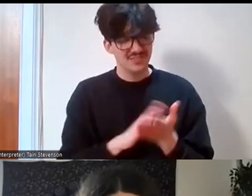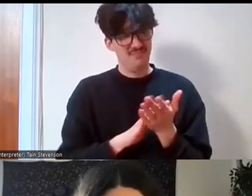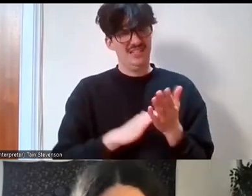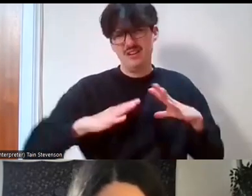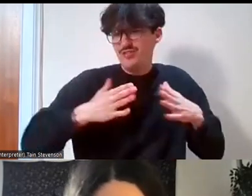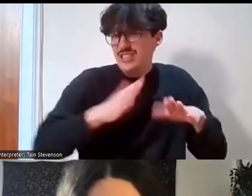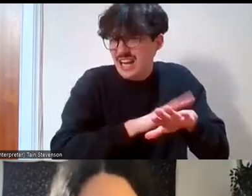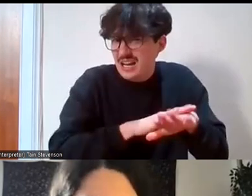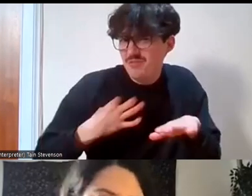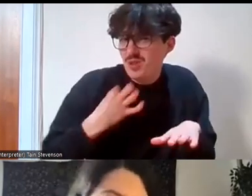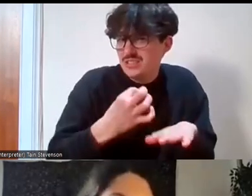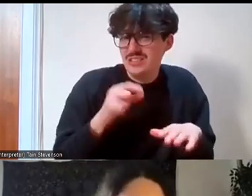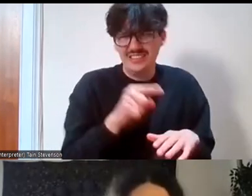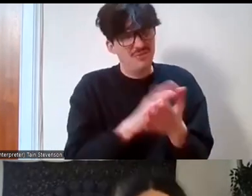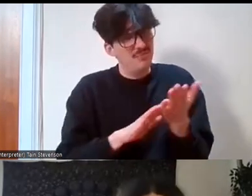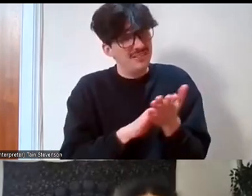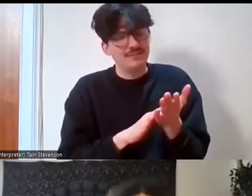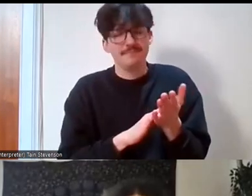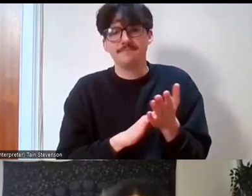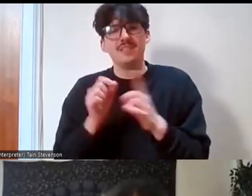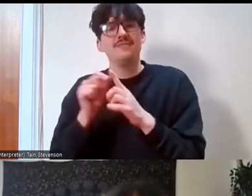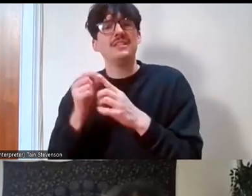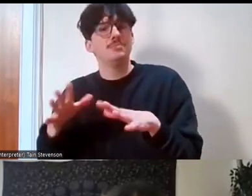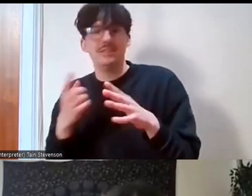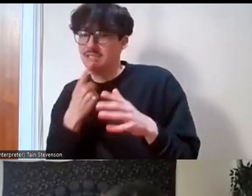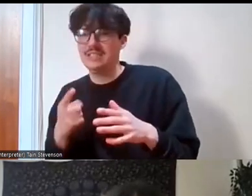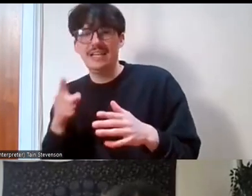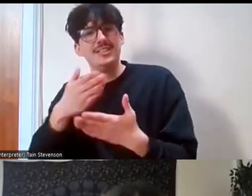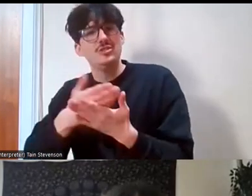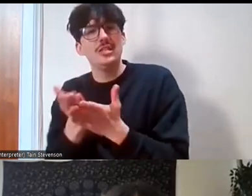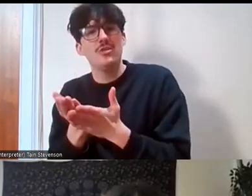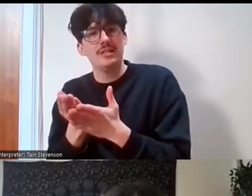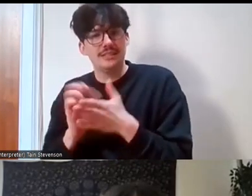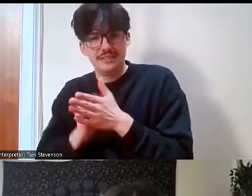things like that and as Phoenix says, it's more about sharing skills, knowledge, experience,